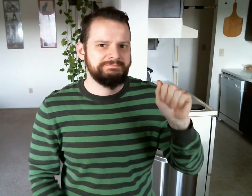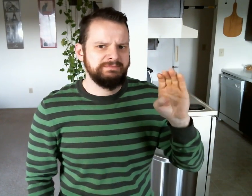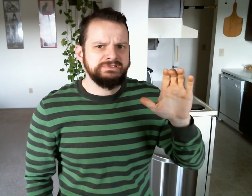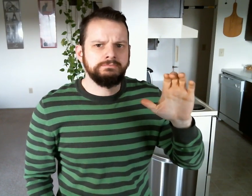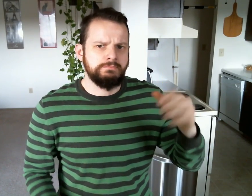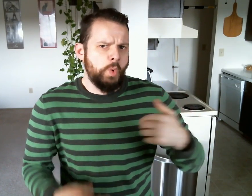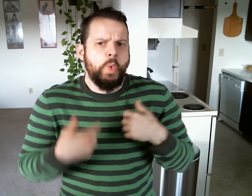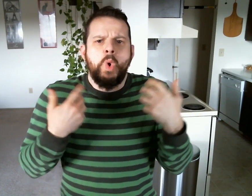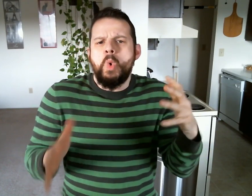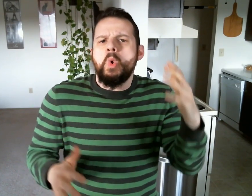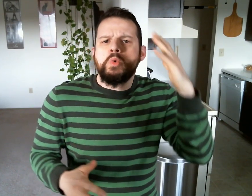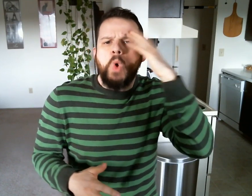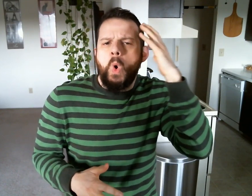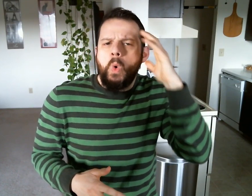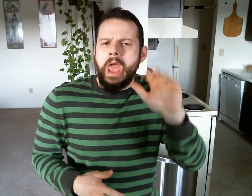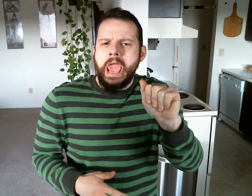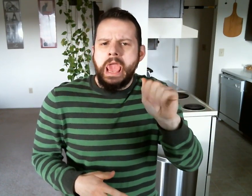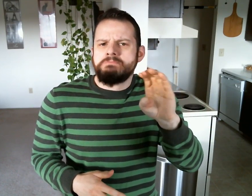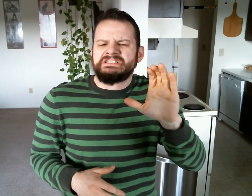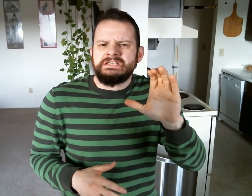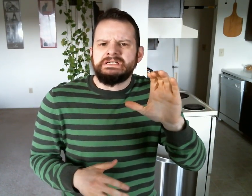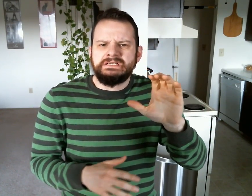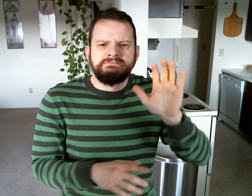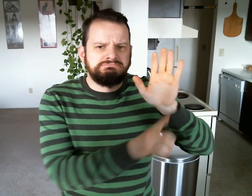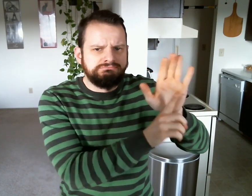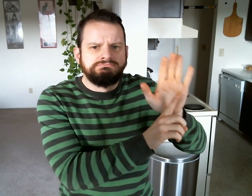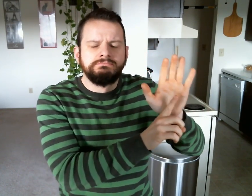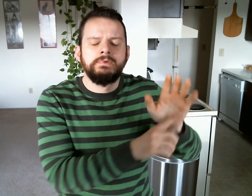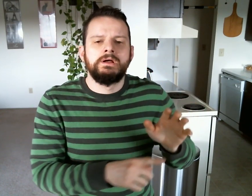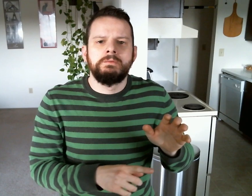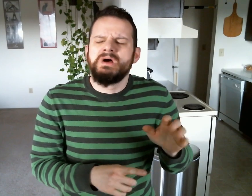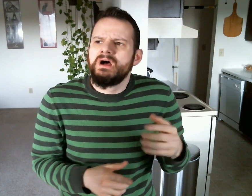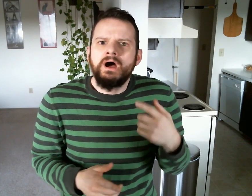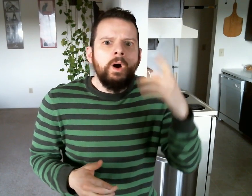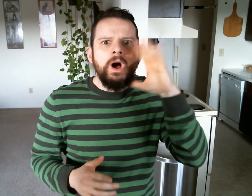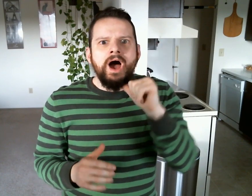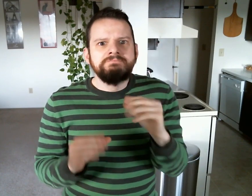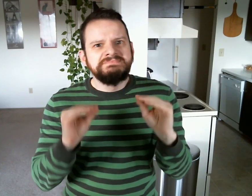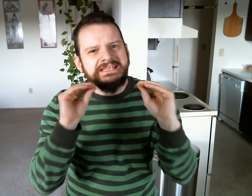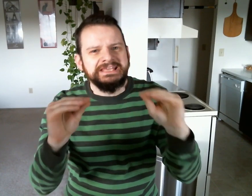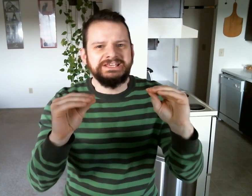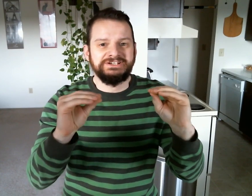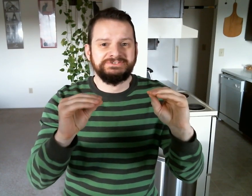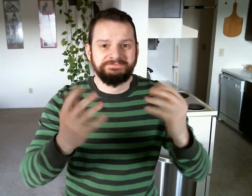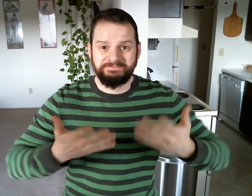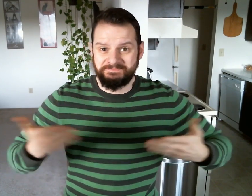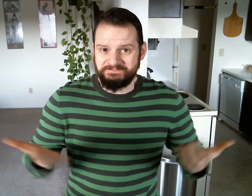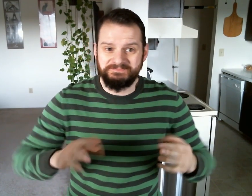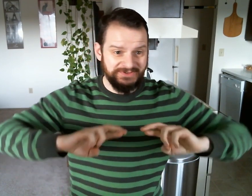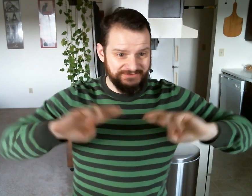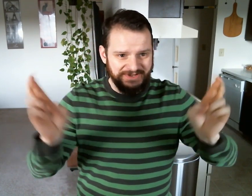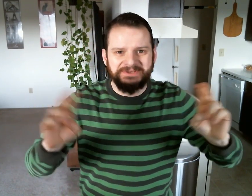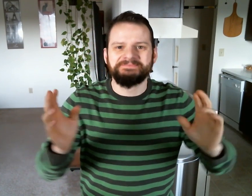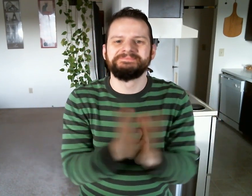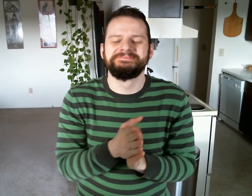I already know their ABCs and I'm going to teach you! Ready?